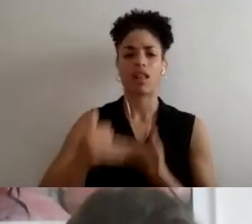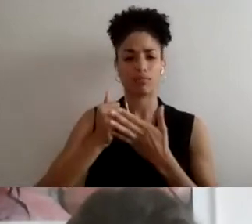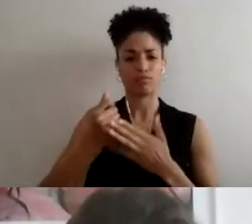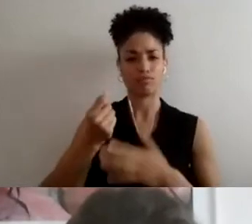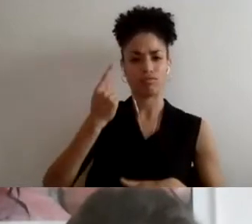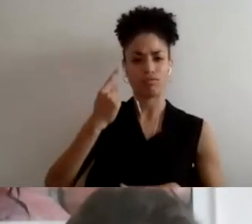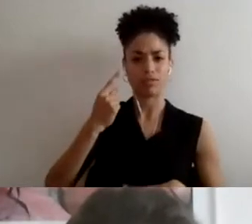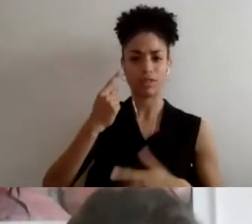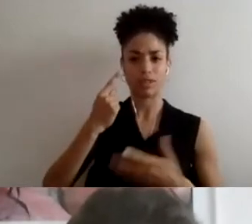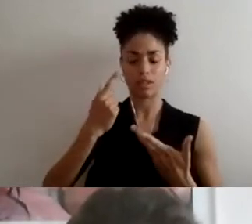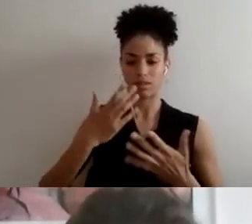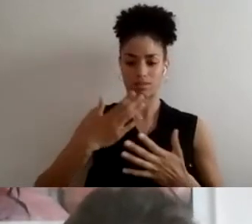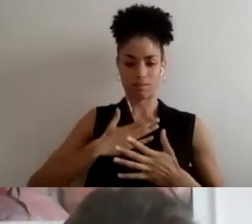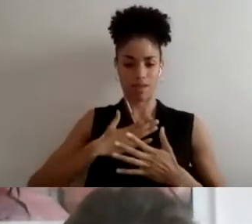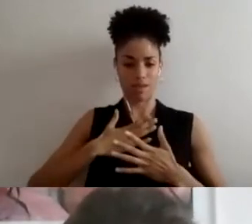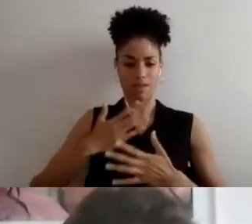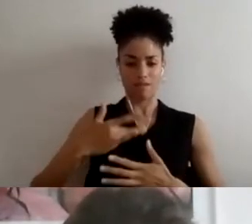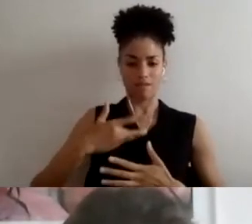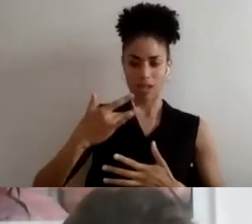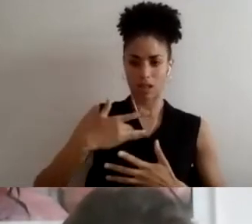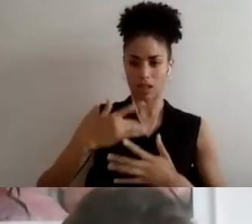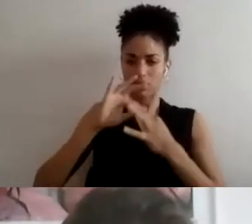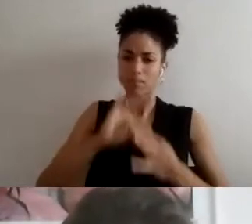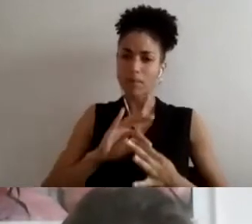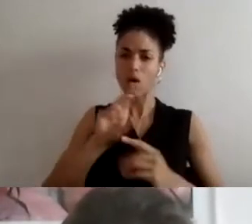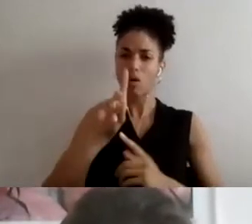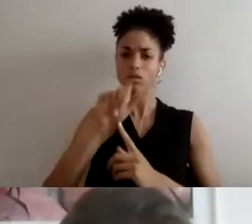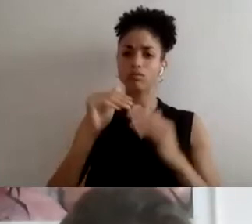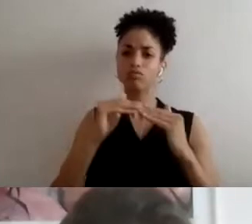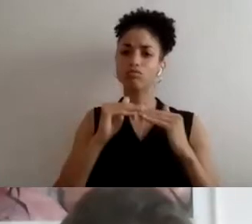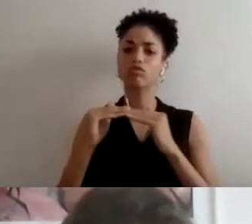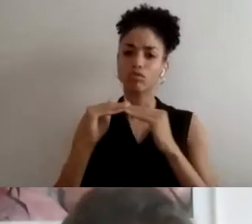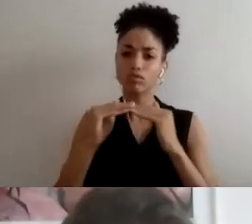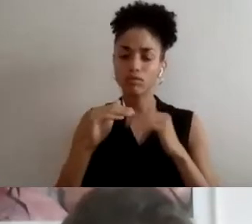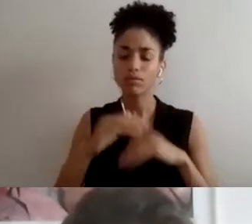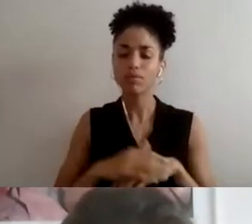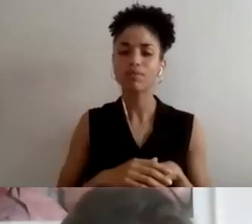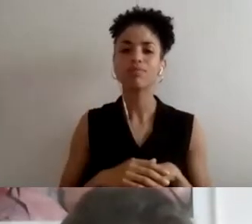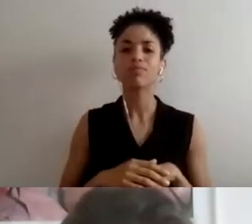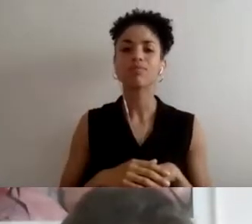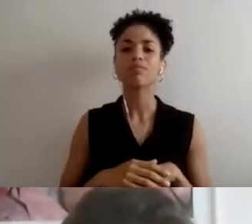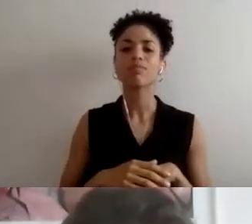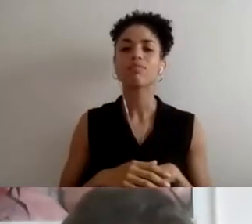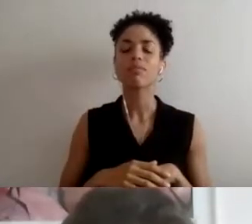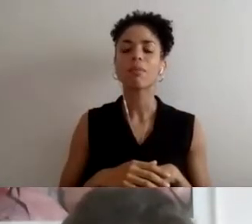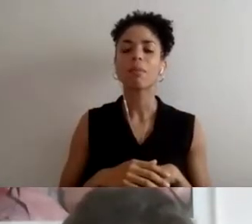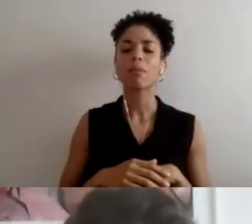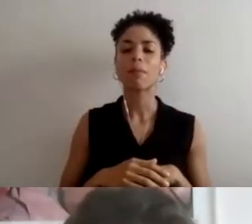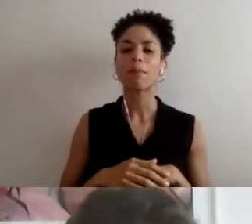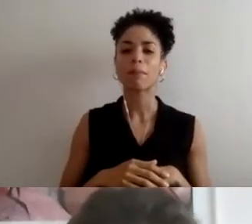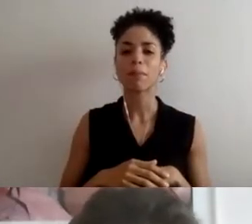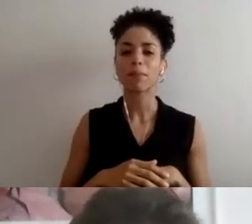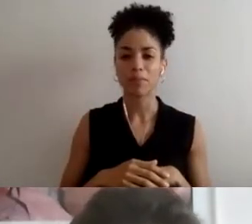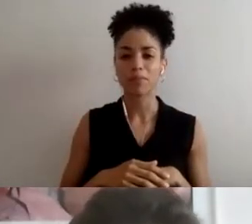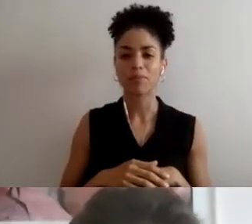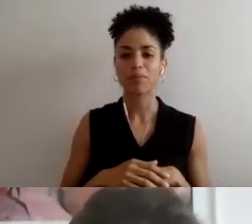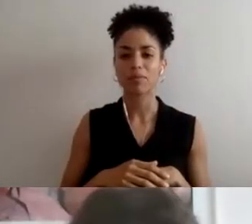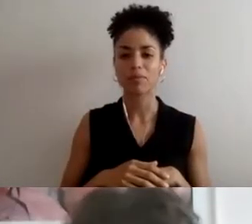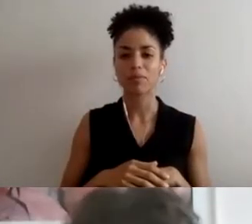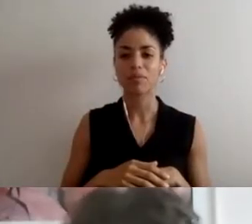and feel about disability justice, especially in the sense that, as I